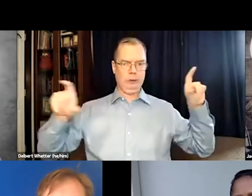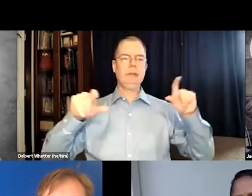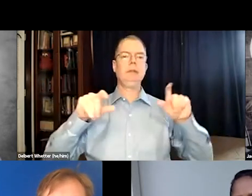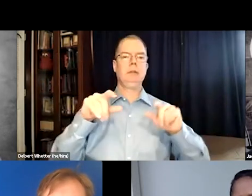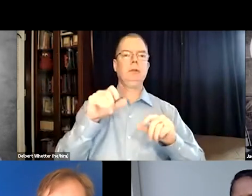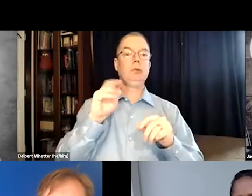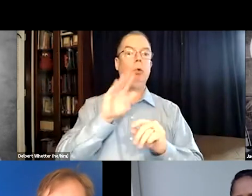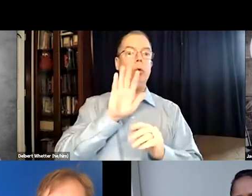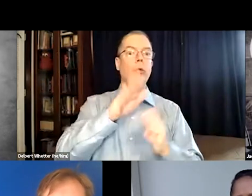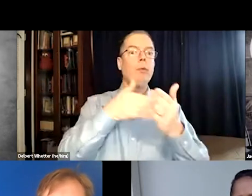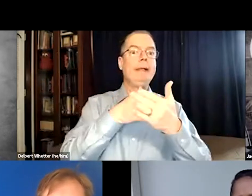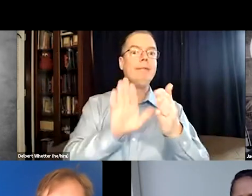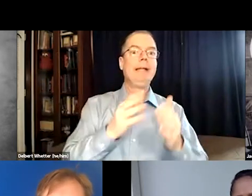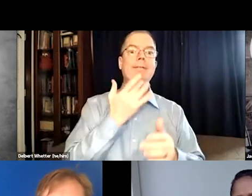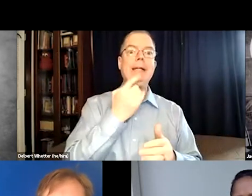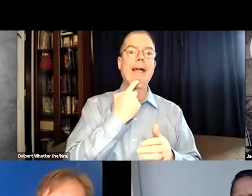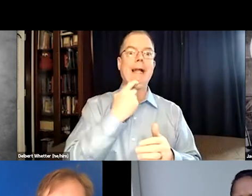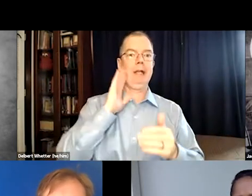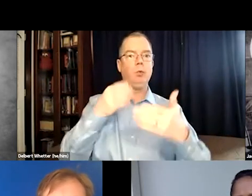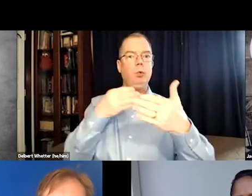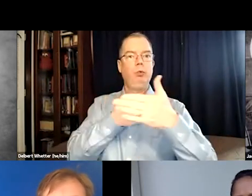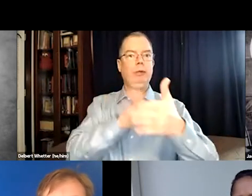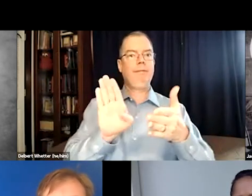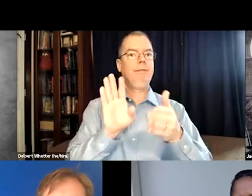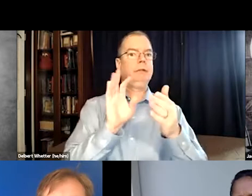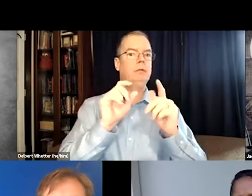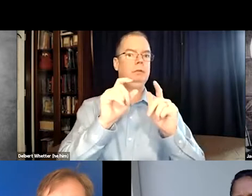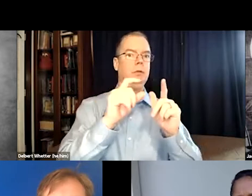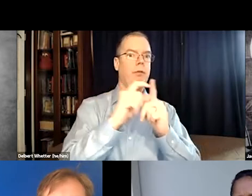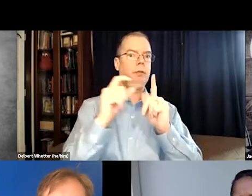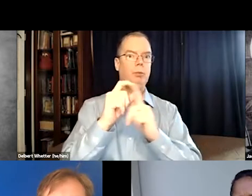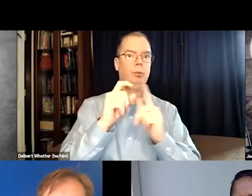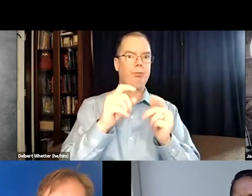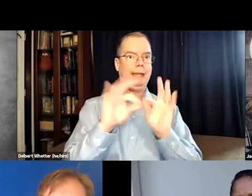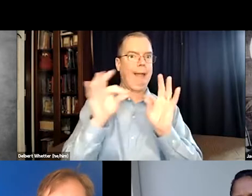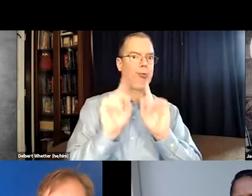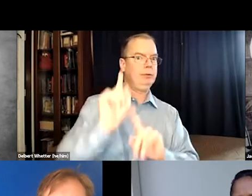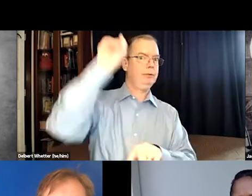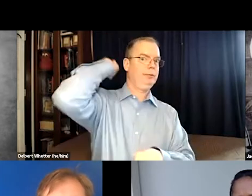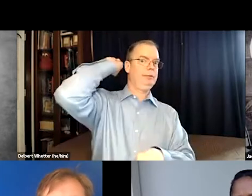on a large screen so that the reflective glass would reflect